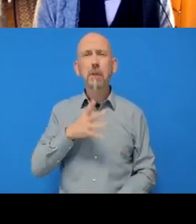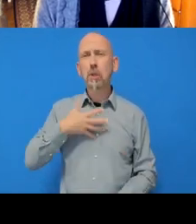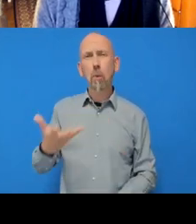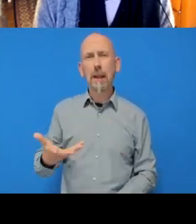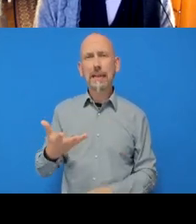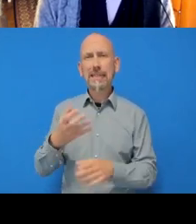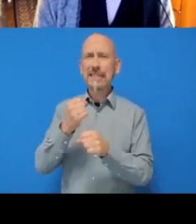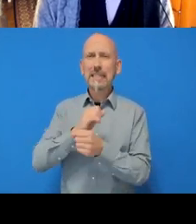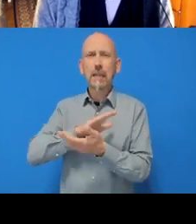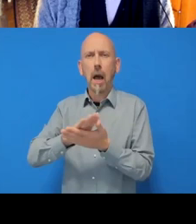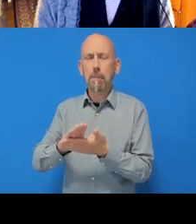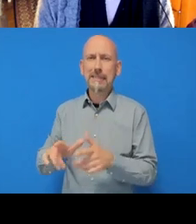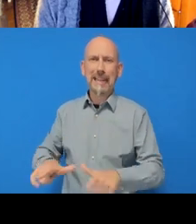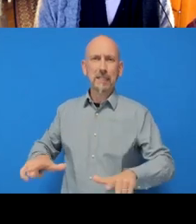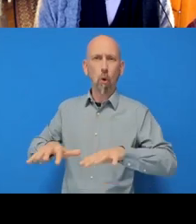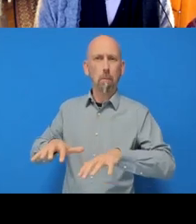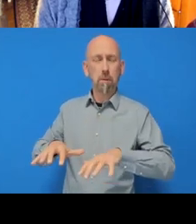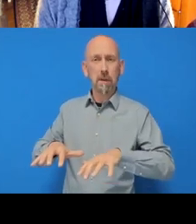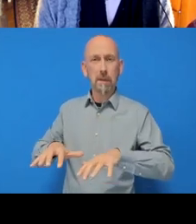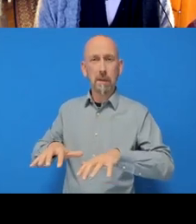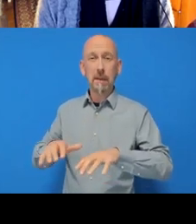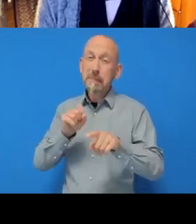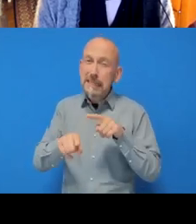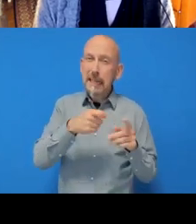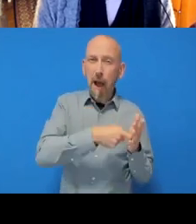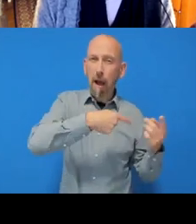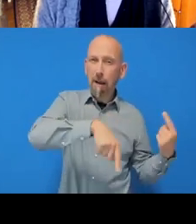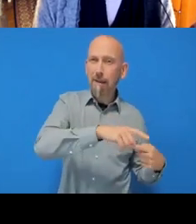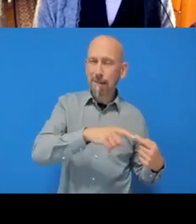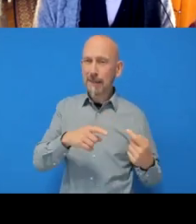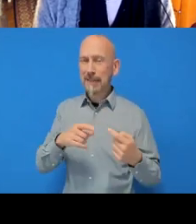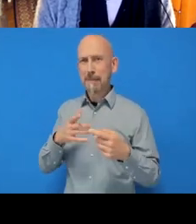within the R community don't like it very much and would prefer people to do things in